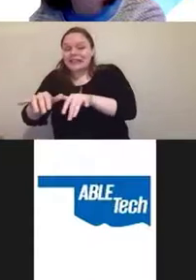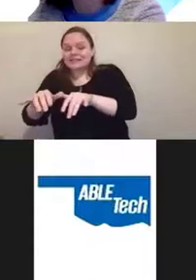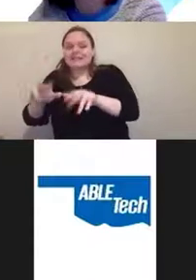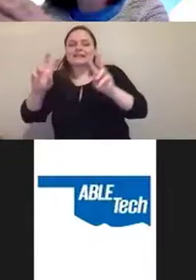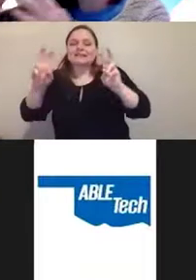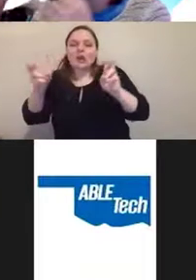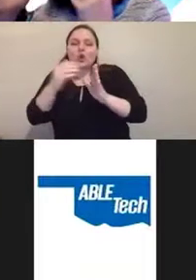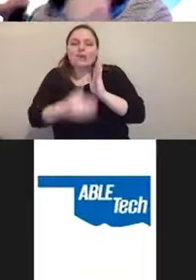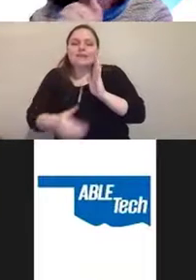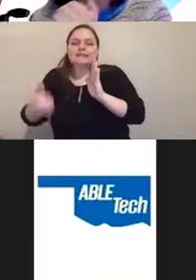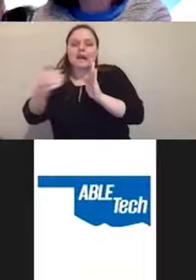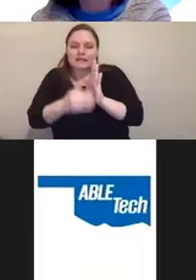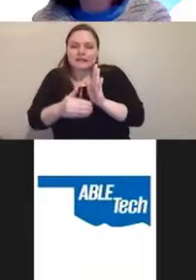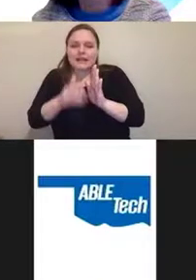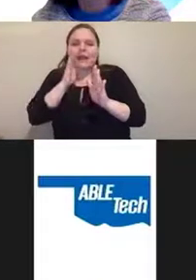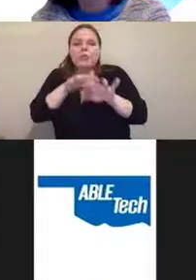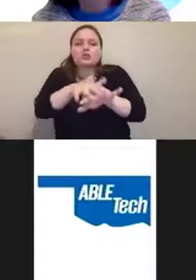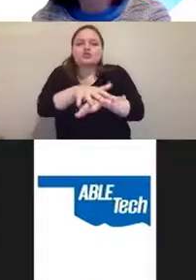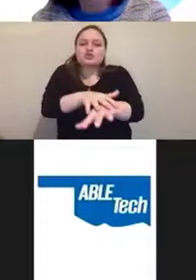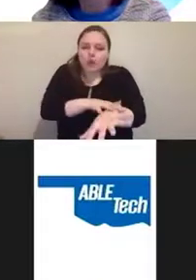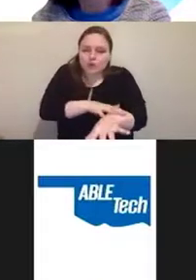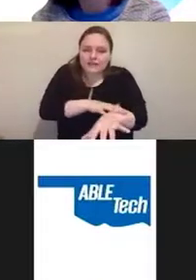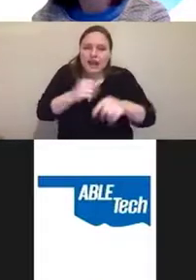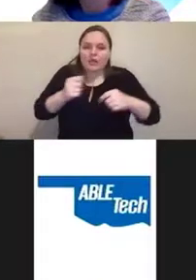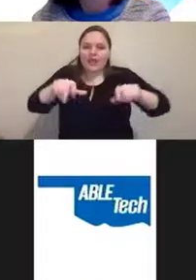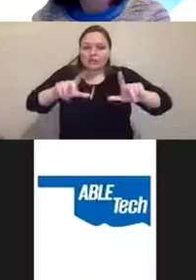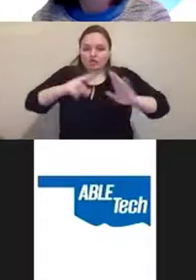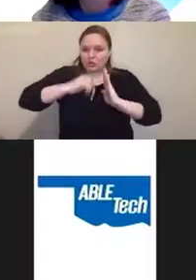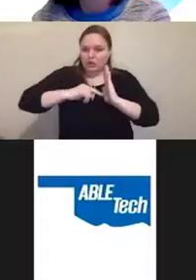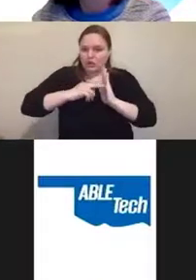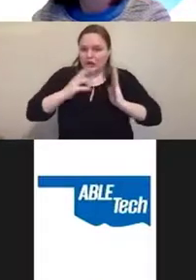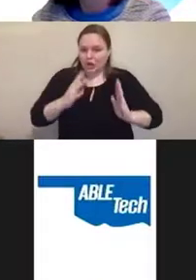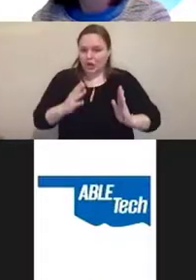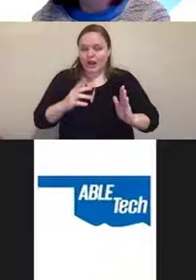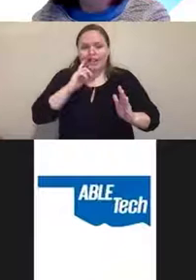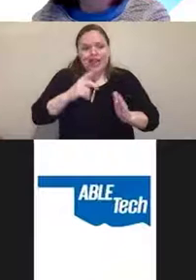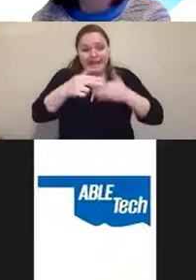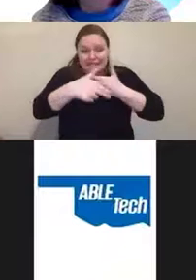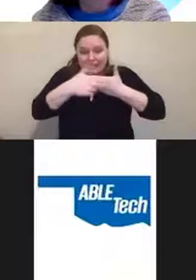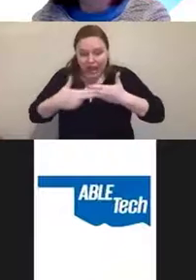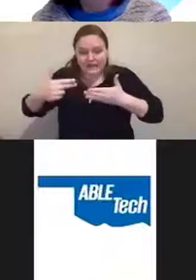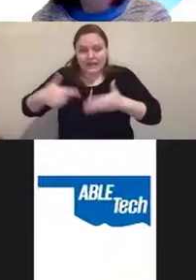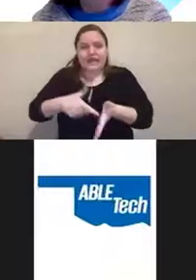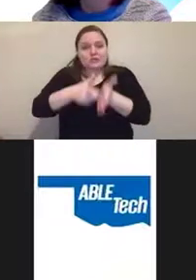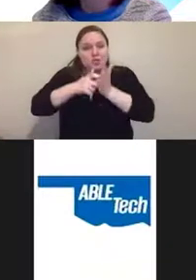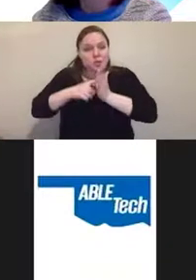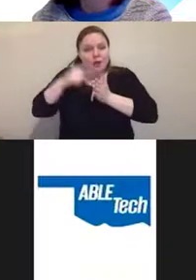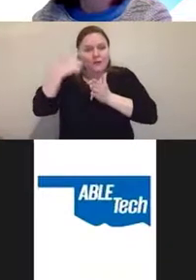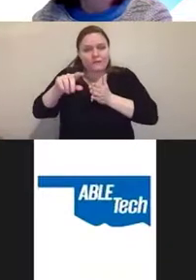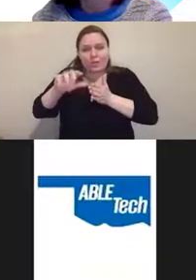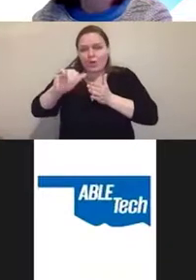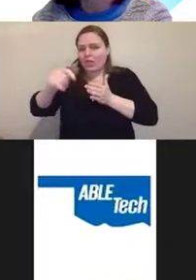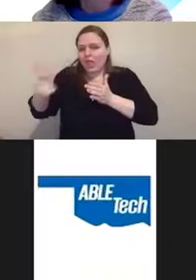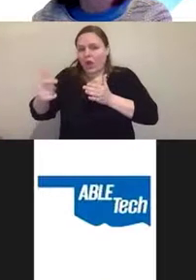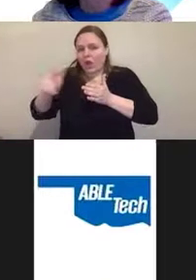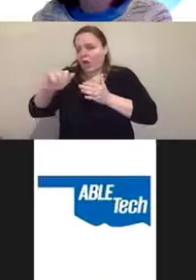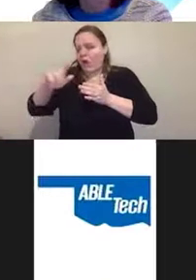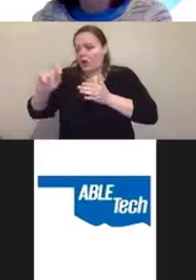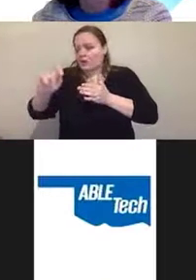and is highlighted as a requirement for the alt-text guideline under WCAG.